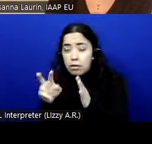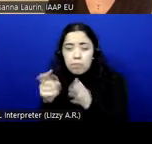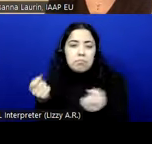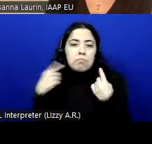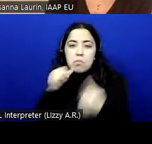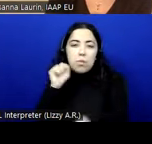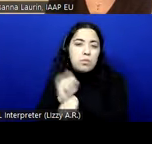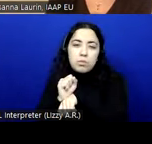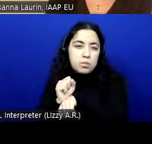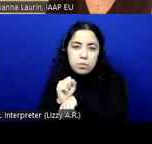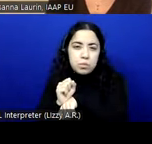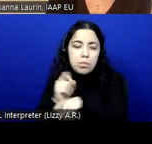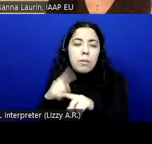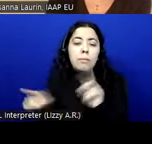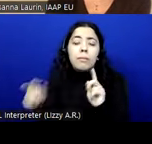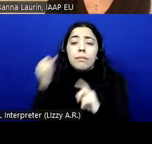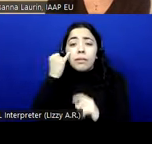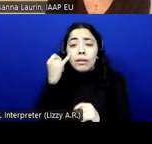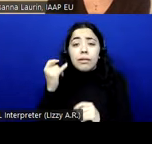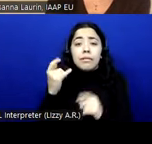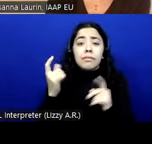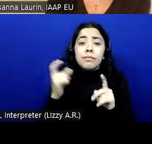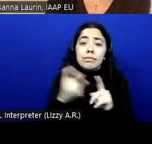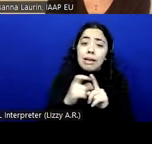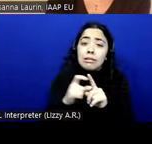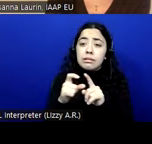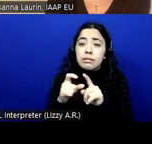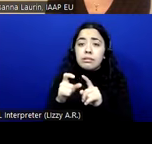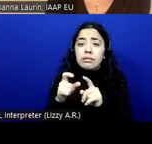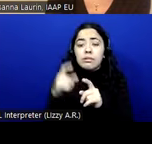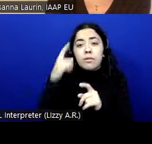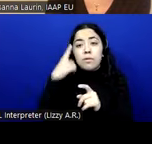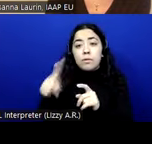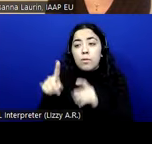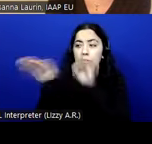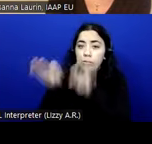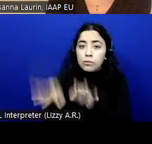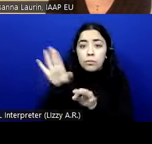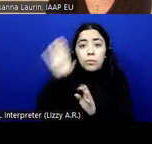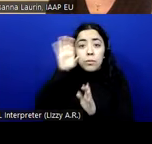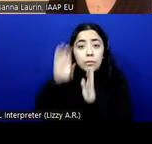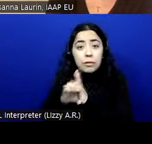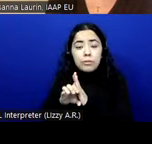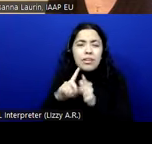But, of course, if there's a text alternative for that, then you should be covered. >> SUSANNA LAURIN: